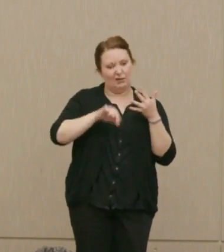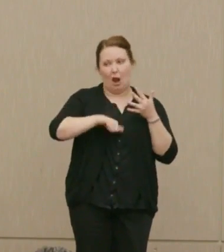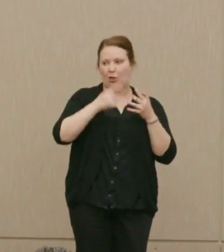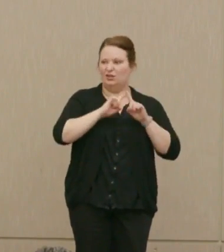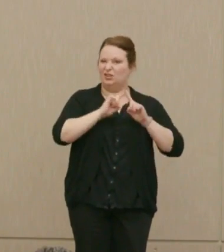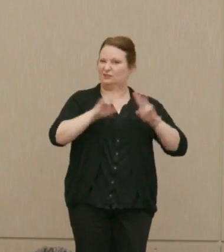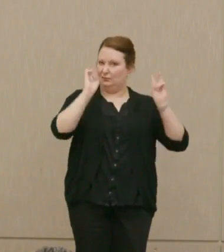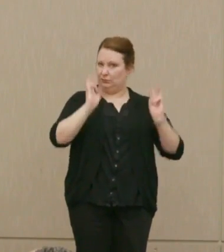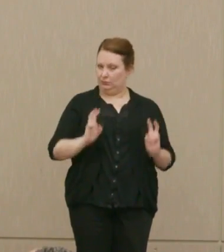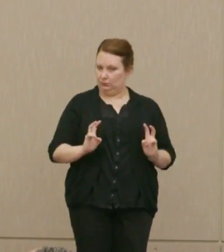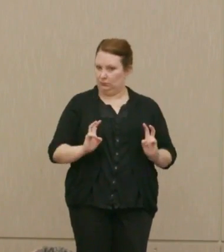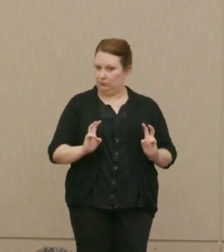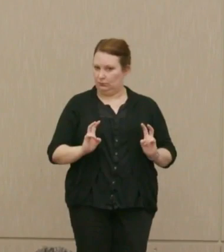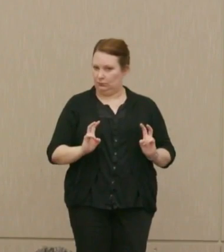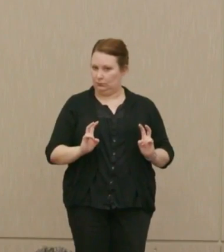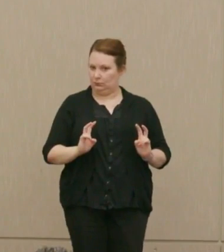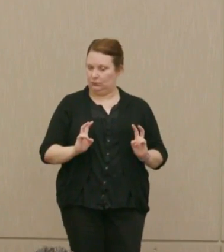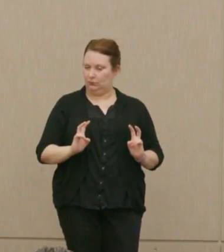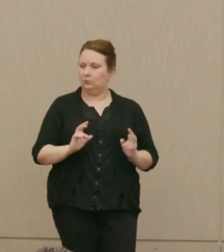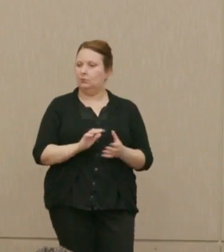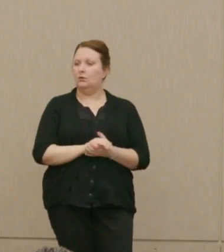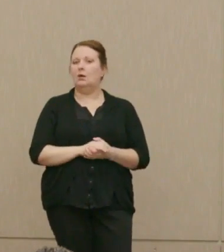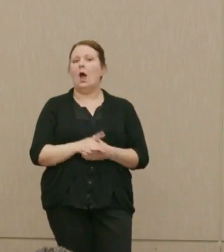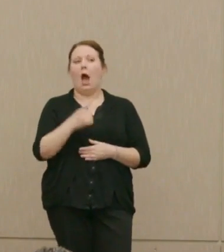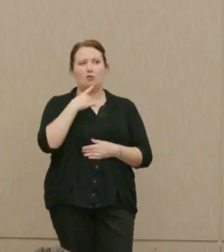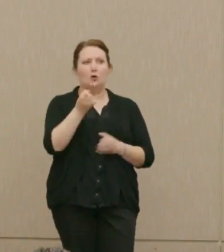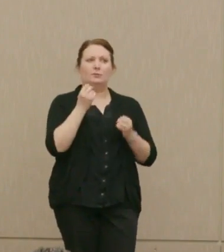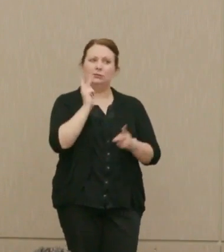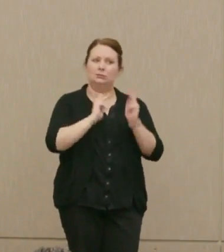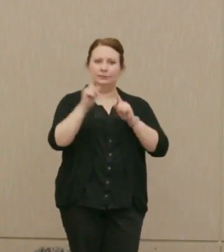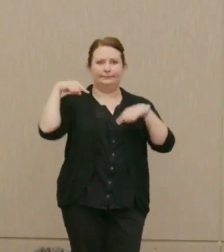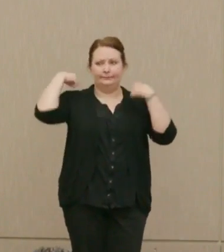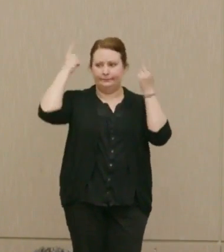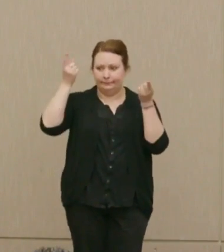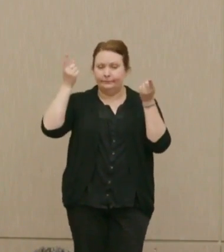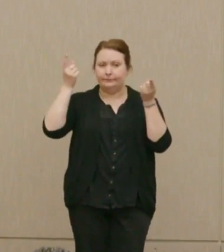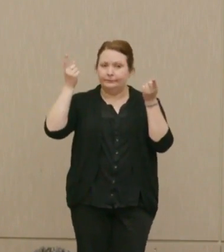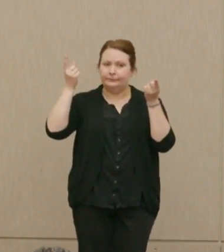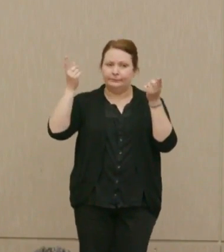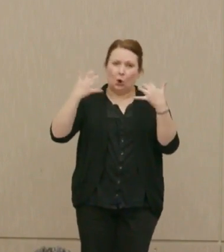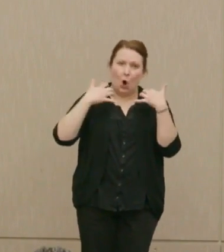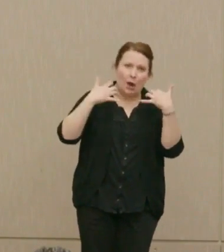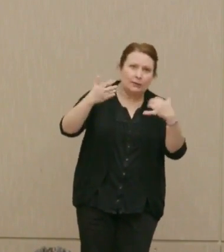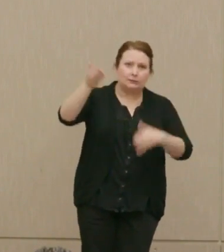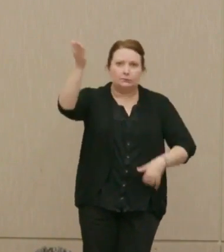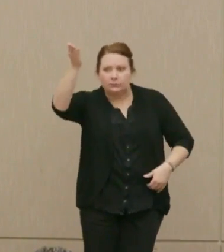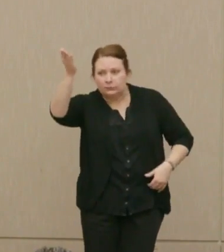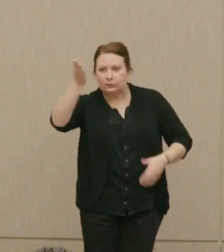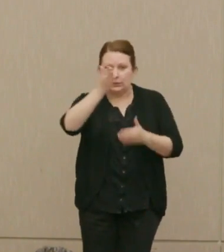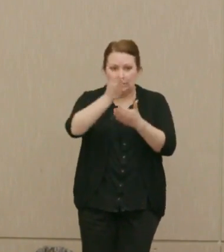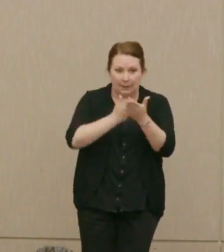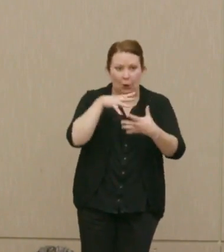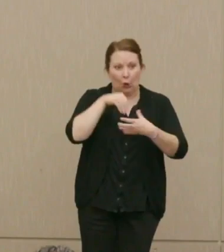As I've said to many people, audiences, in case some of them included people who had